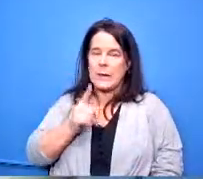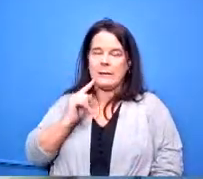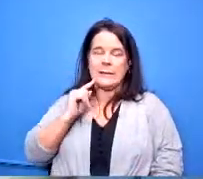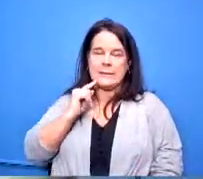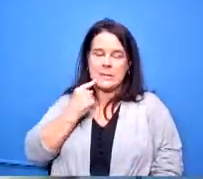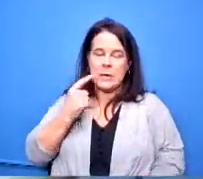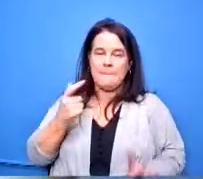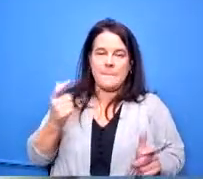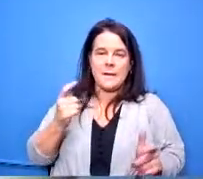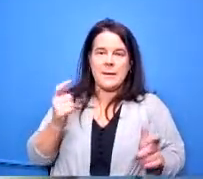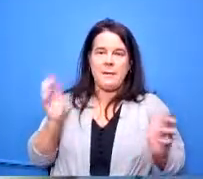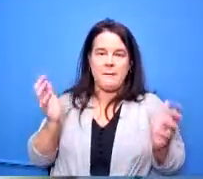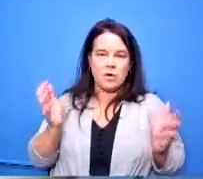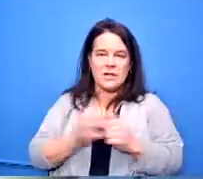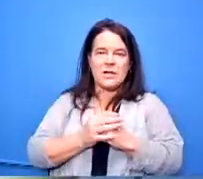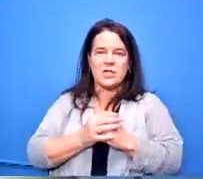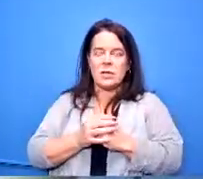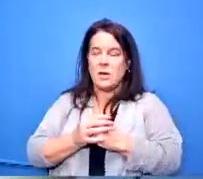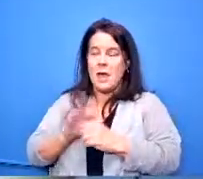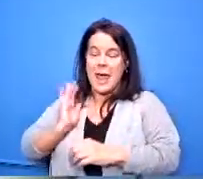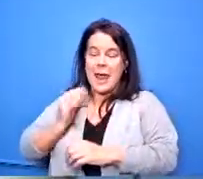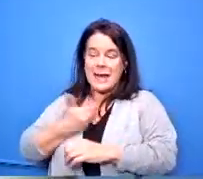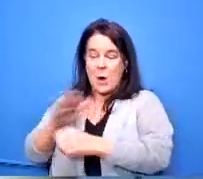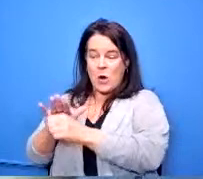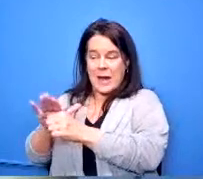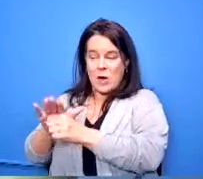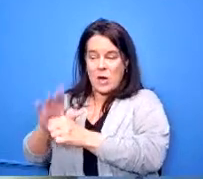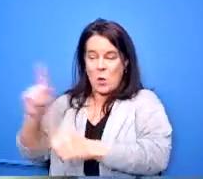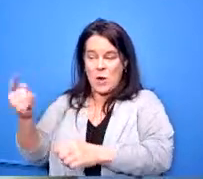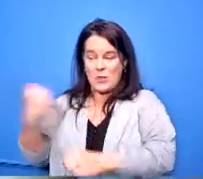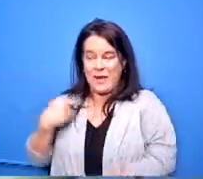i mean there are only four companies in our areas that provide these type of services that